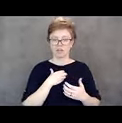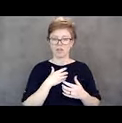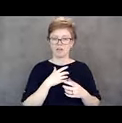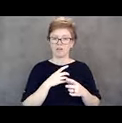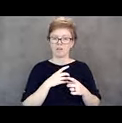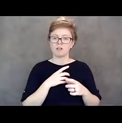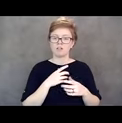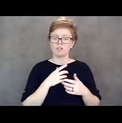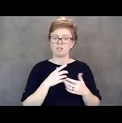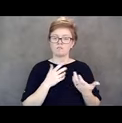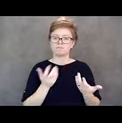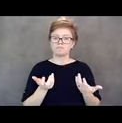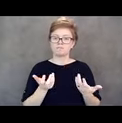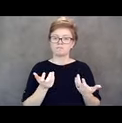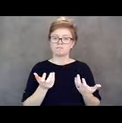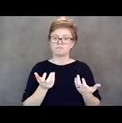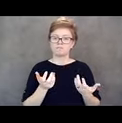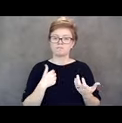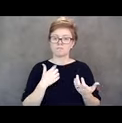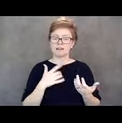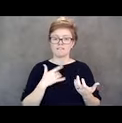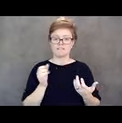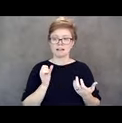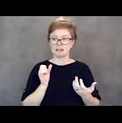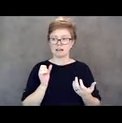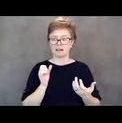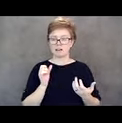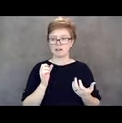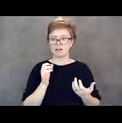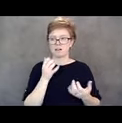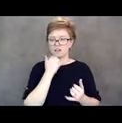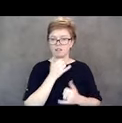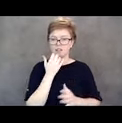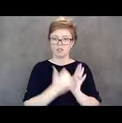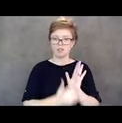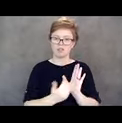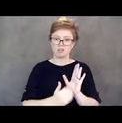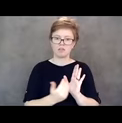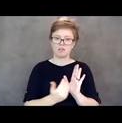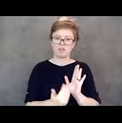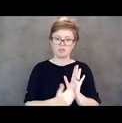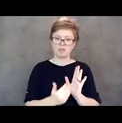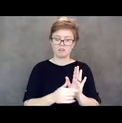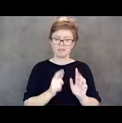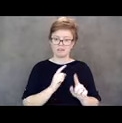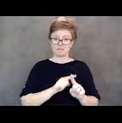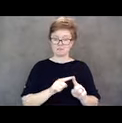I just felt like a broken record. But there was a lot of heart behind this and we hear stories